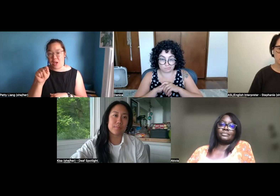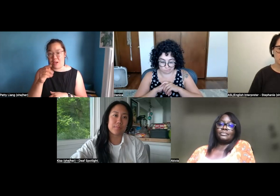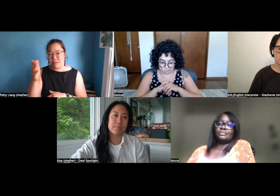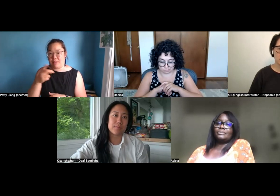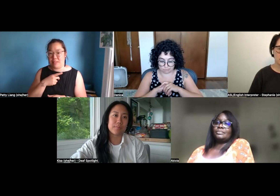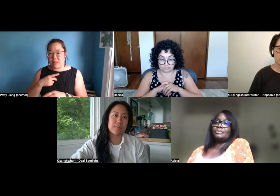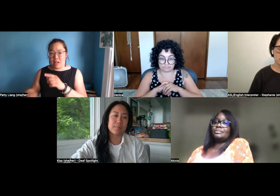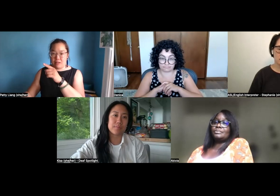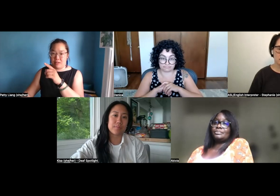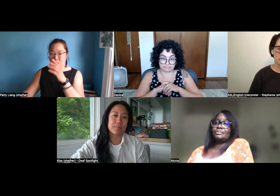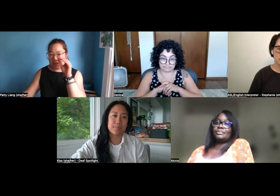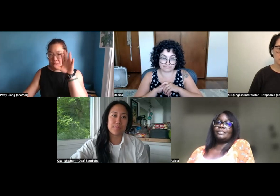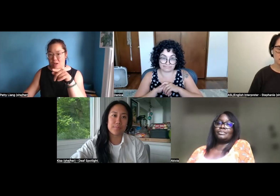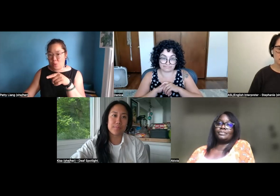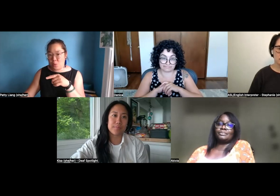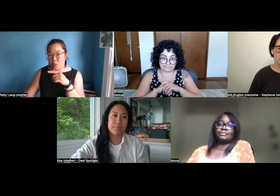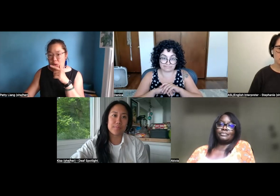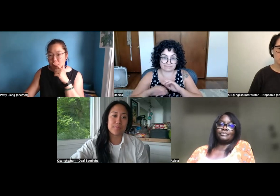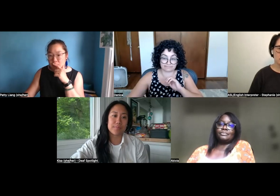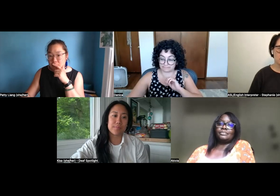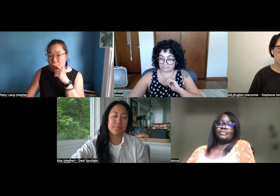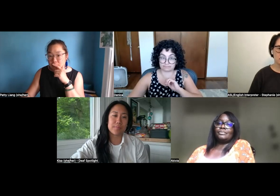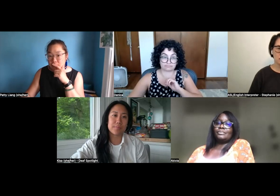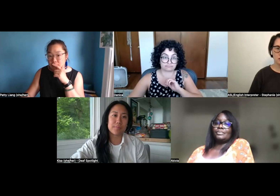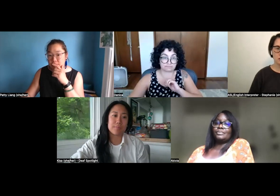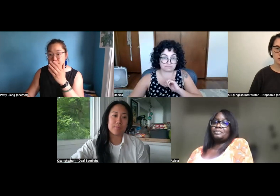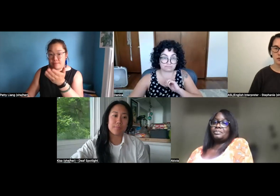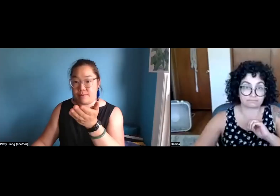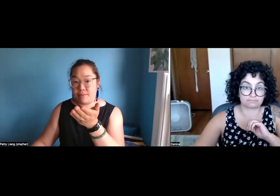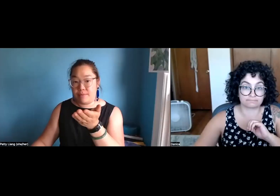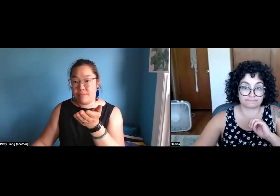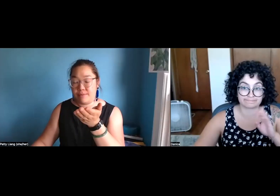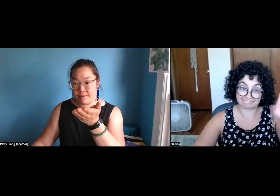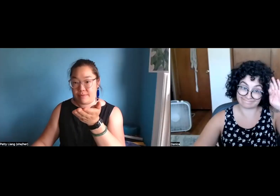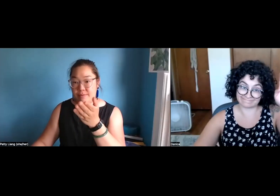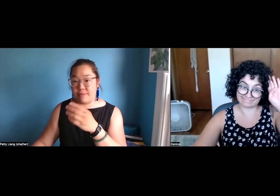I am joined by two other committee members. Danica, I'll go ahead and Spotlight you.